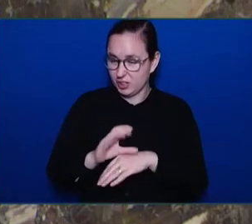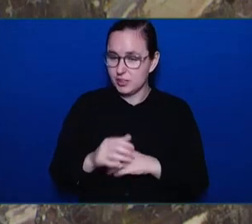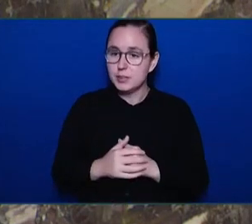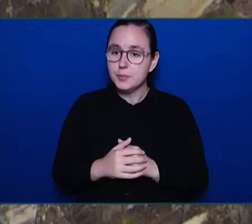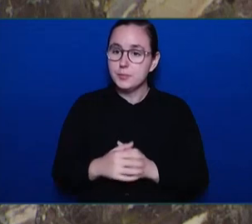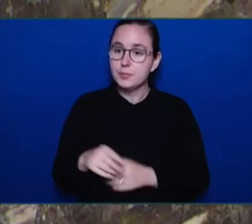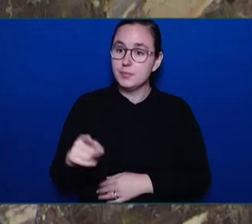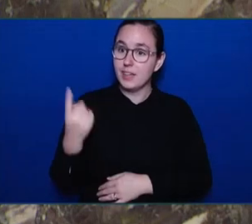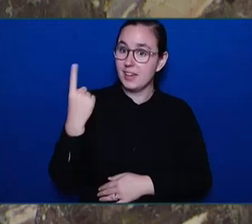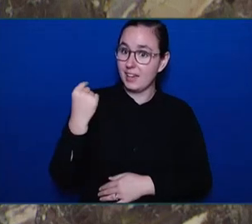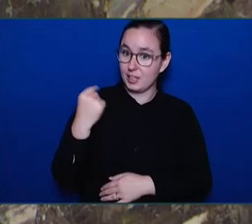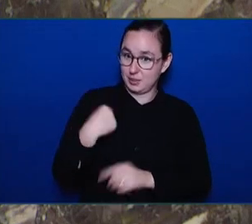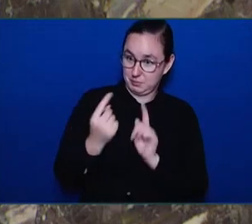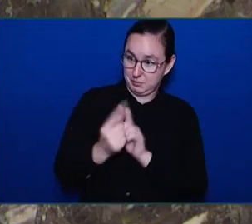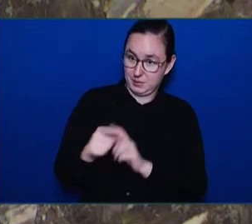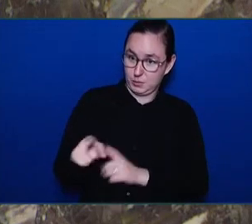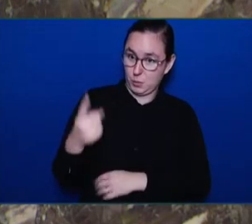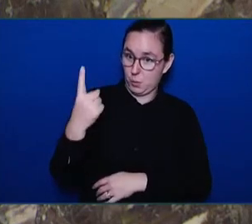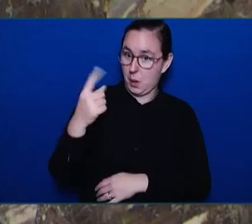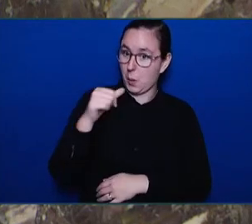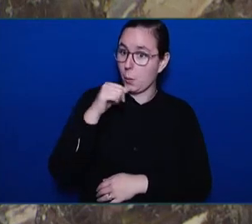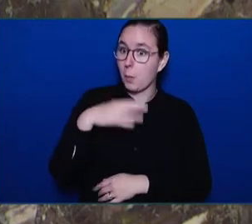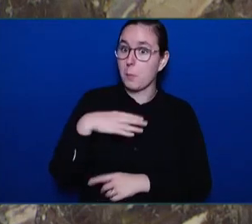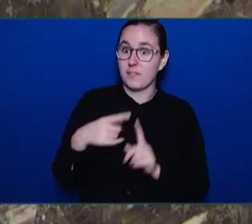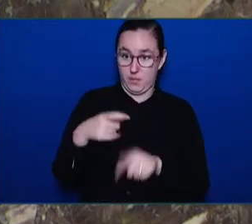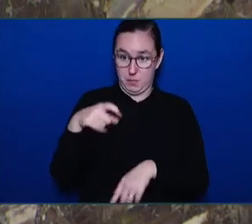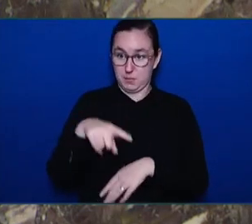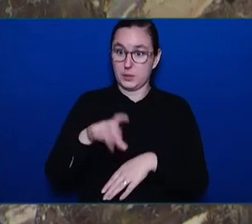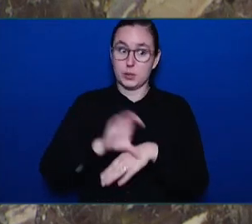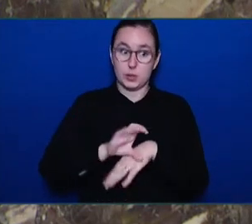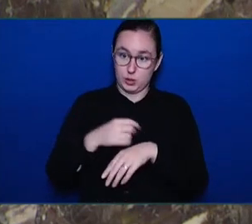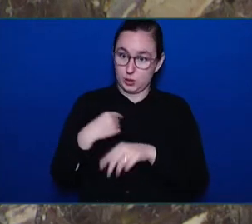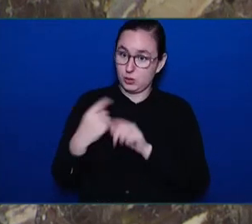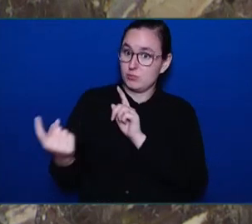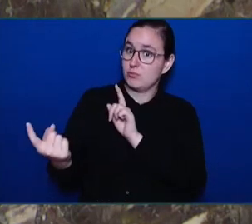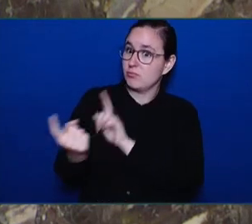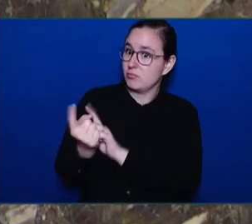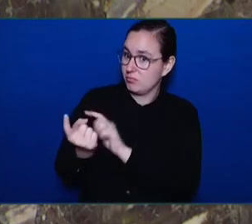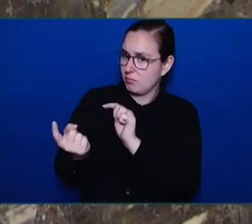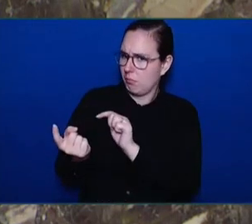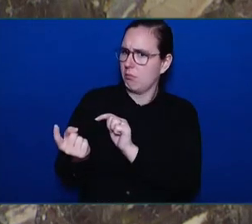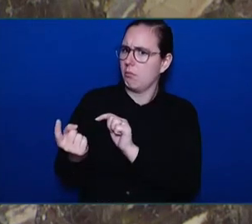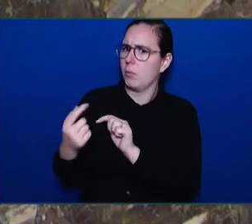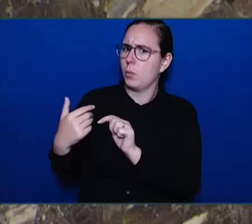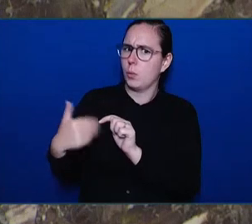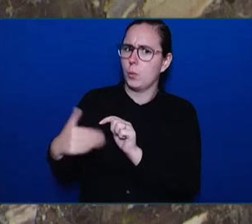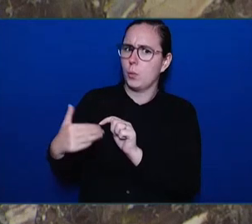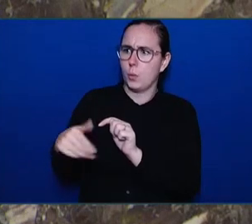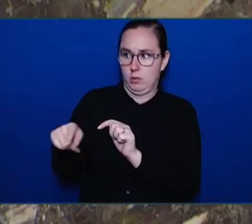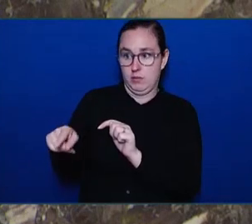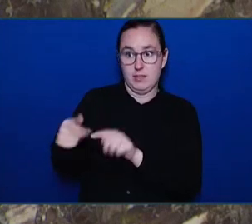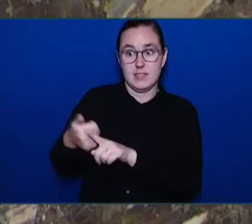Wells in expectation of an influx of Ukrainians. Those who had something to offer came out and a